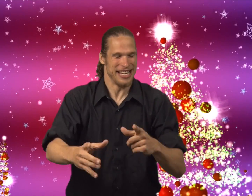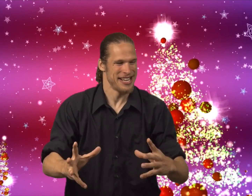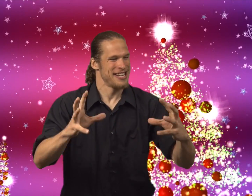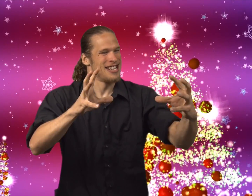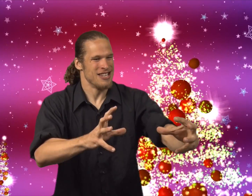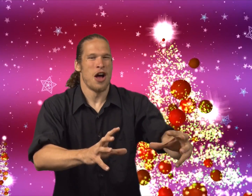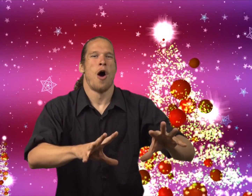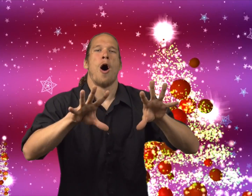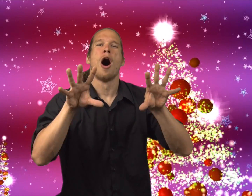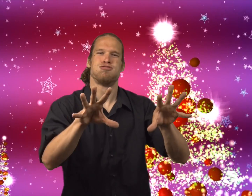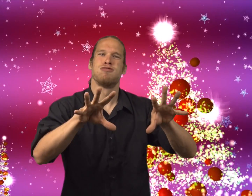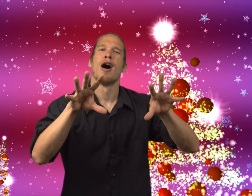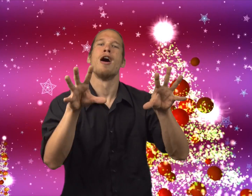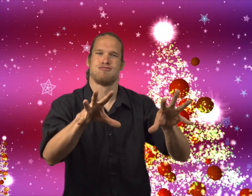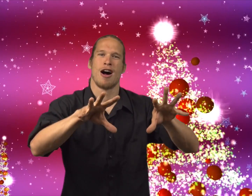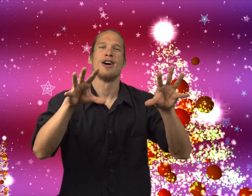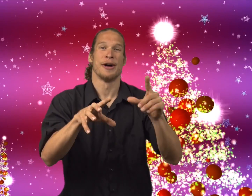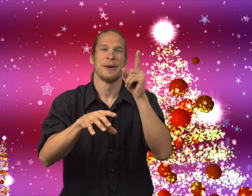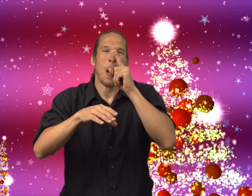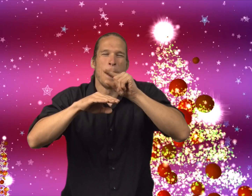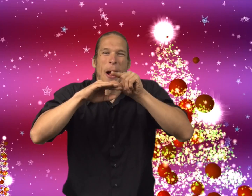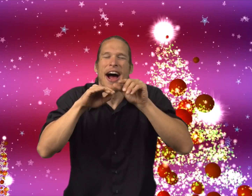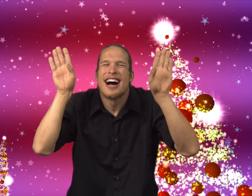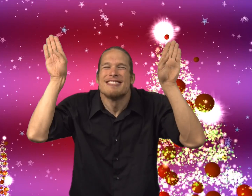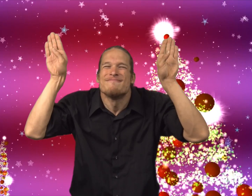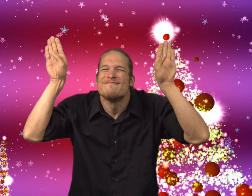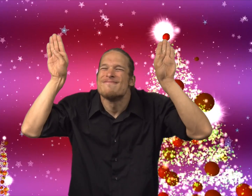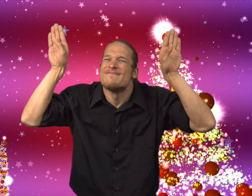the Christmas carol station and he started playing it to the mouse